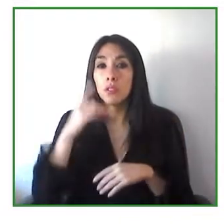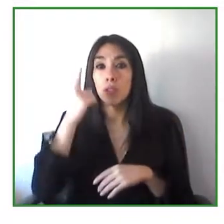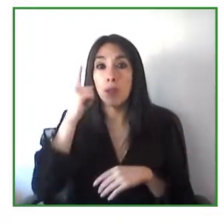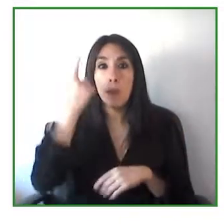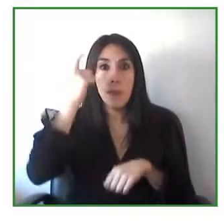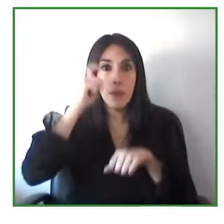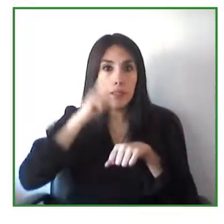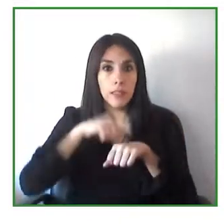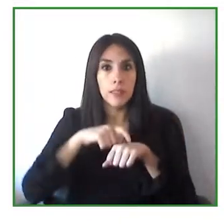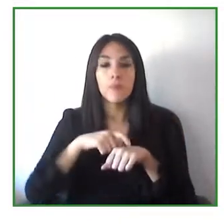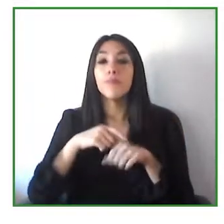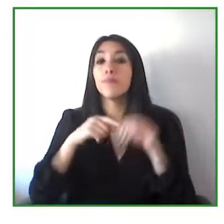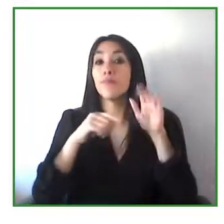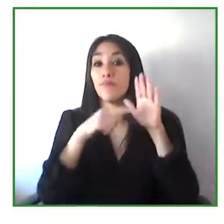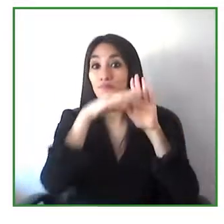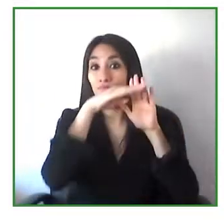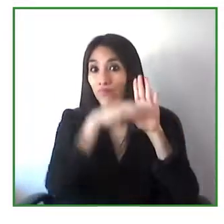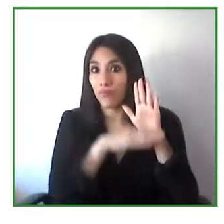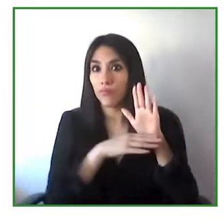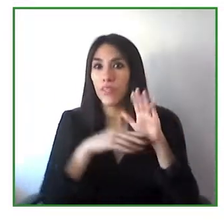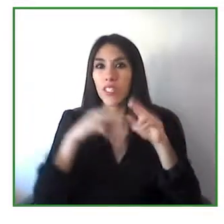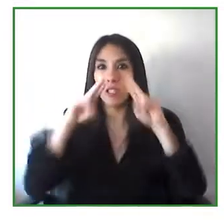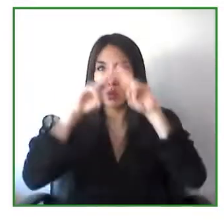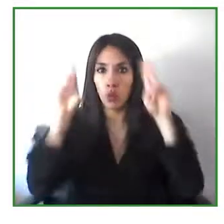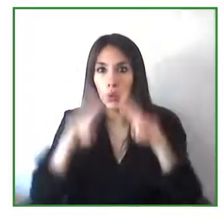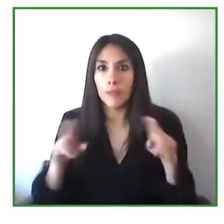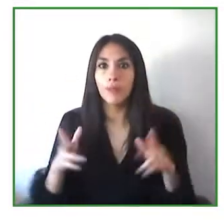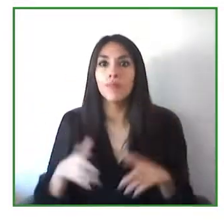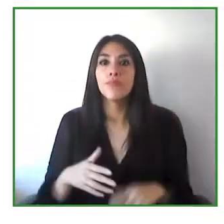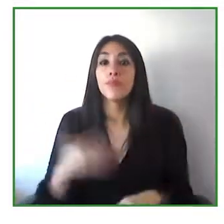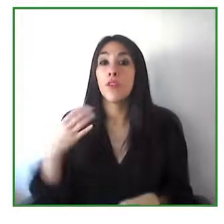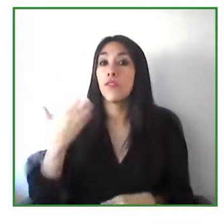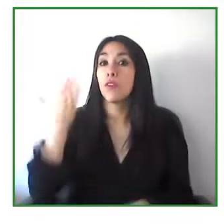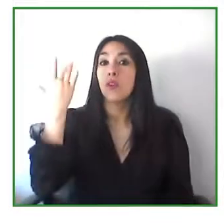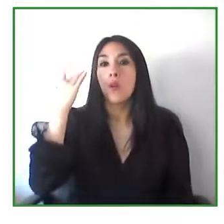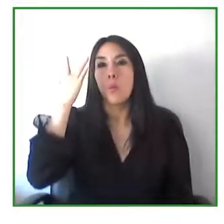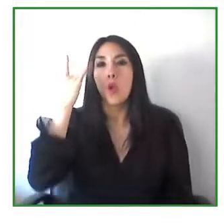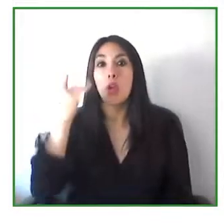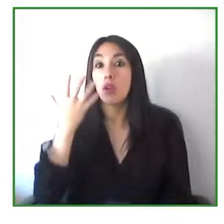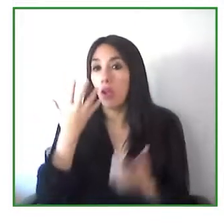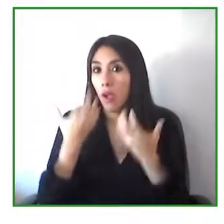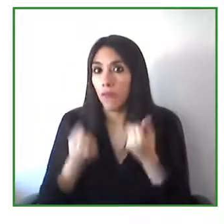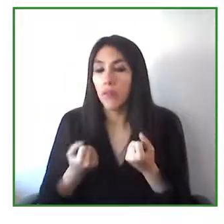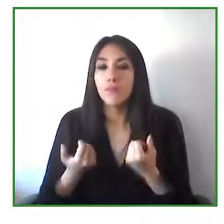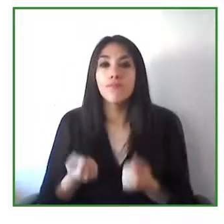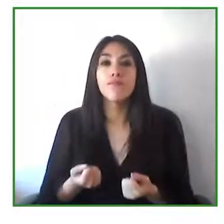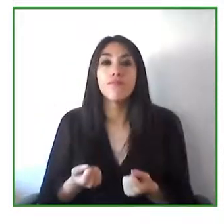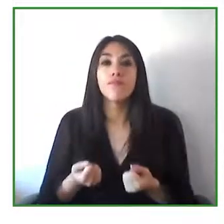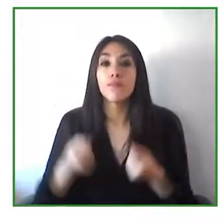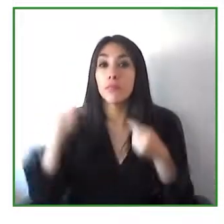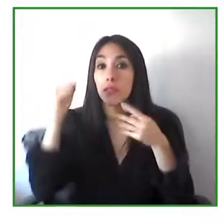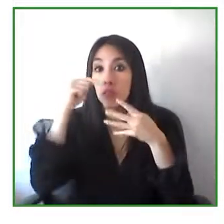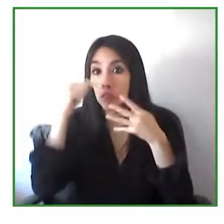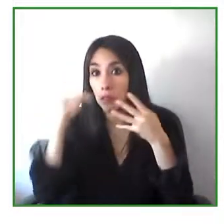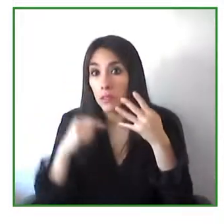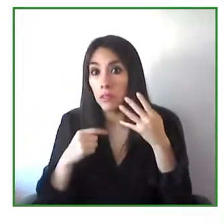that actually made it compulsory to ensure that persons with disability can enjoy an accessible environment that included